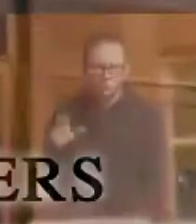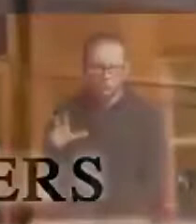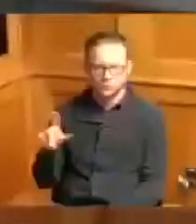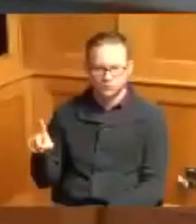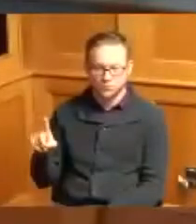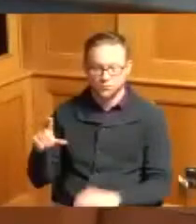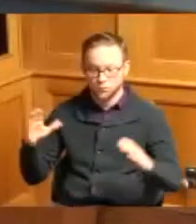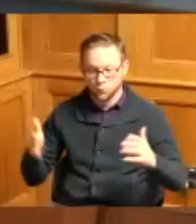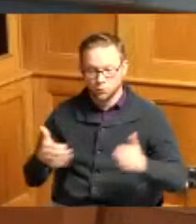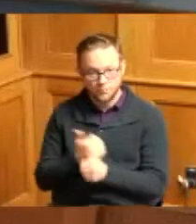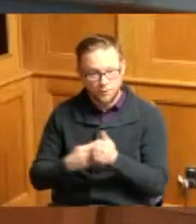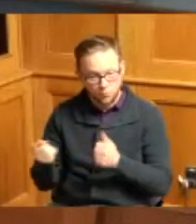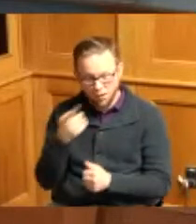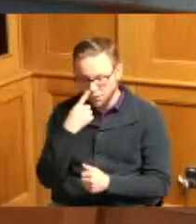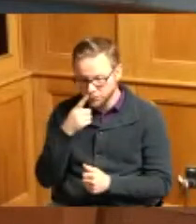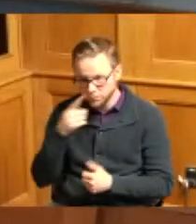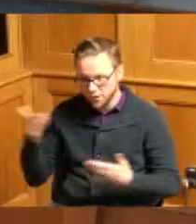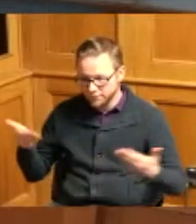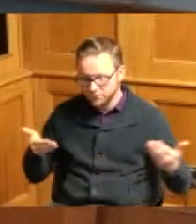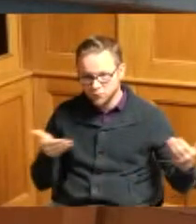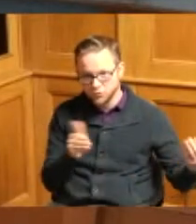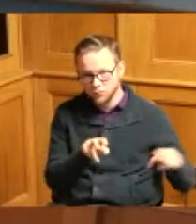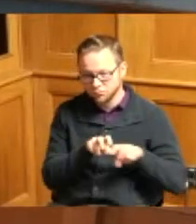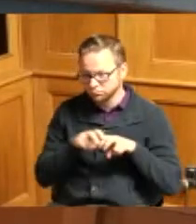one if we could please introduce ourselves up here